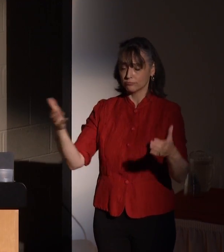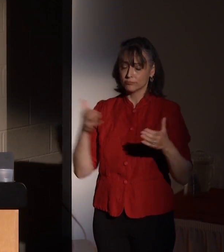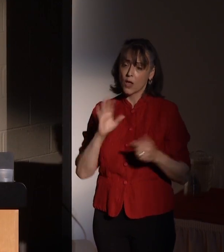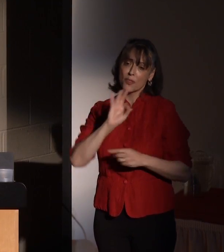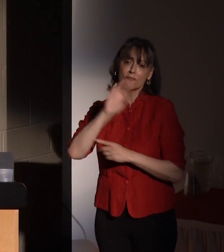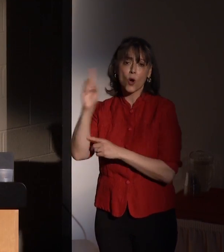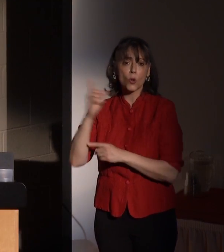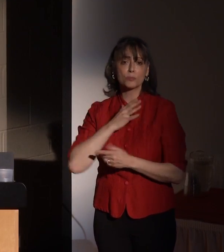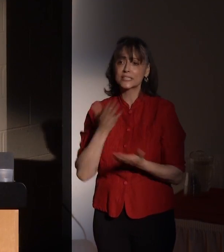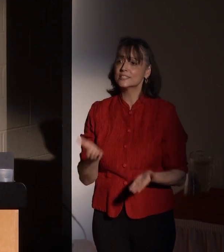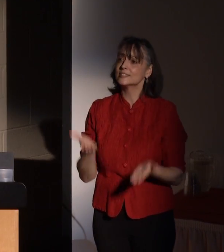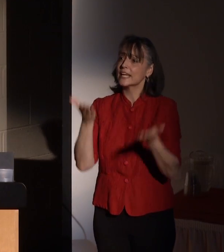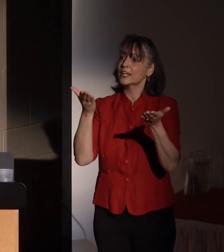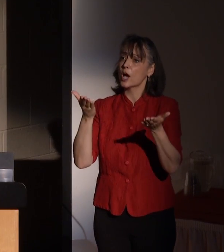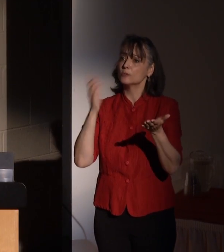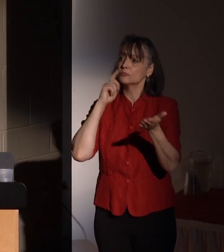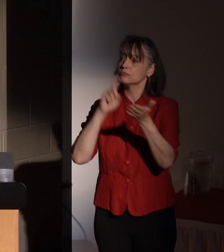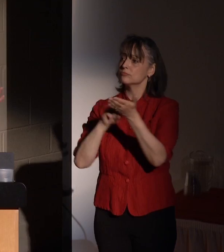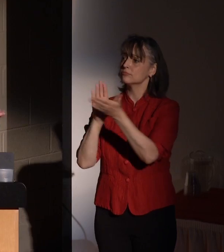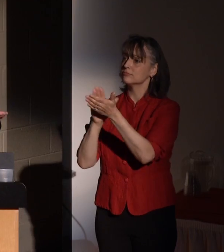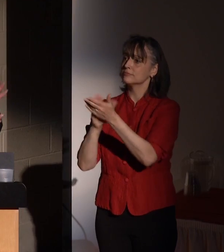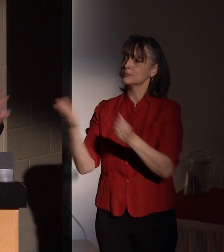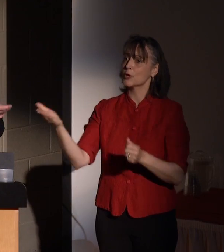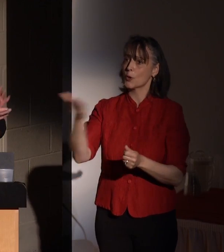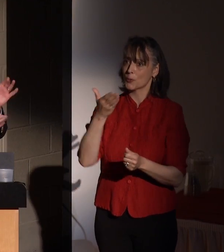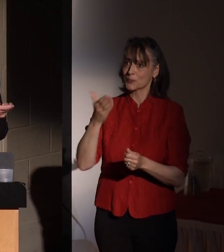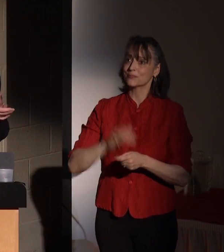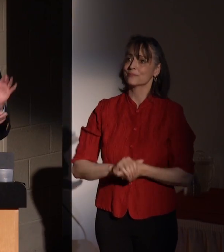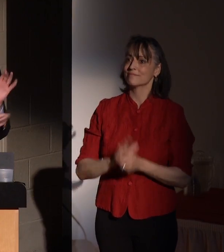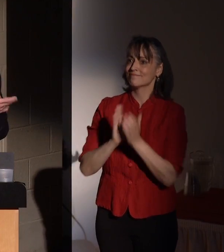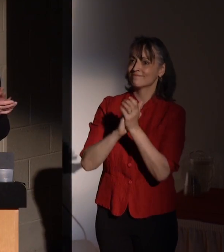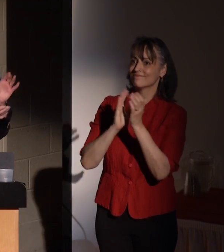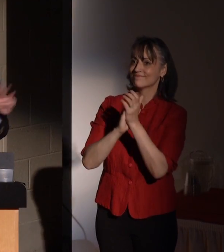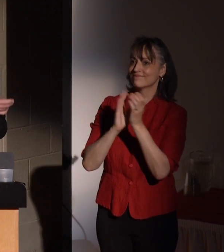Would you please stand up and be recognized.